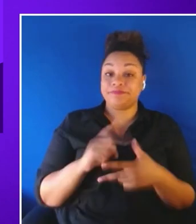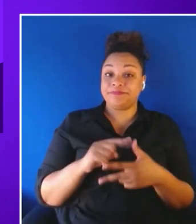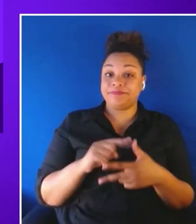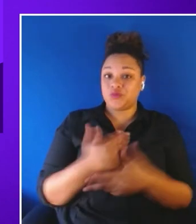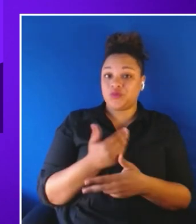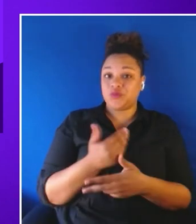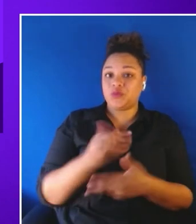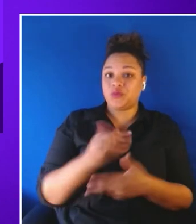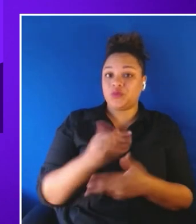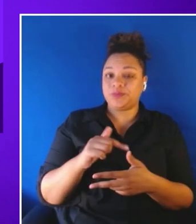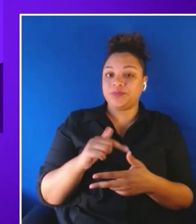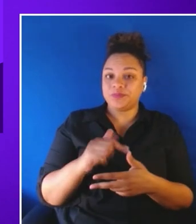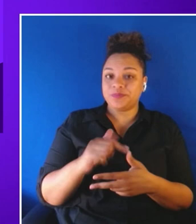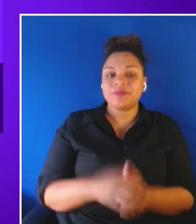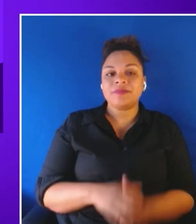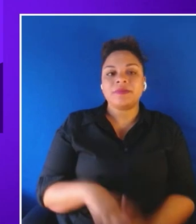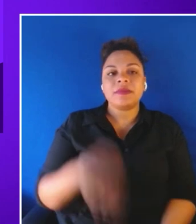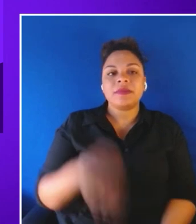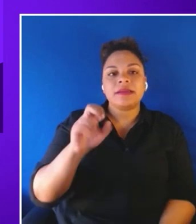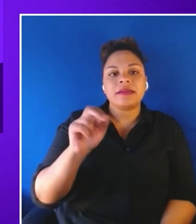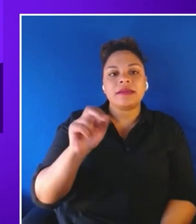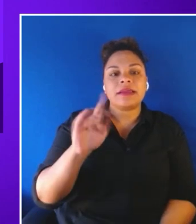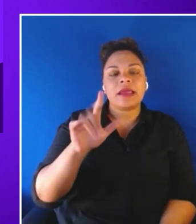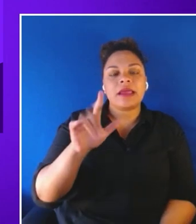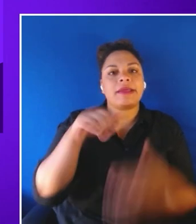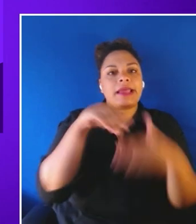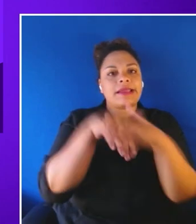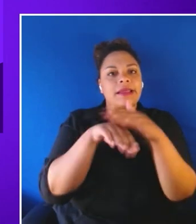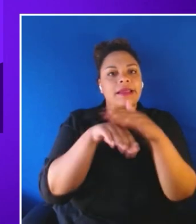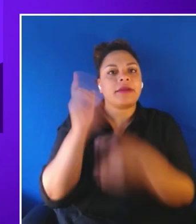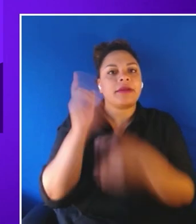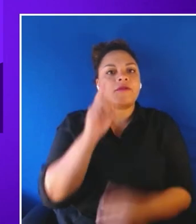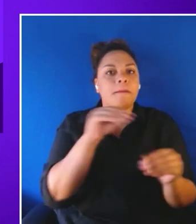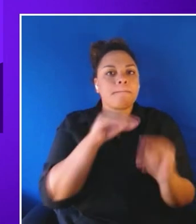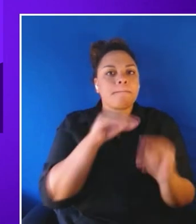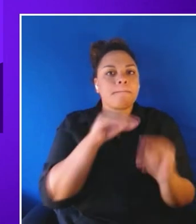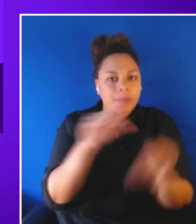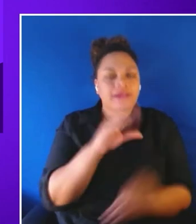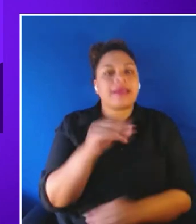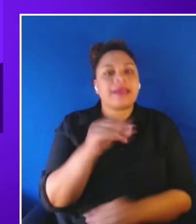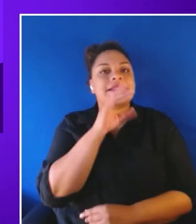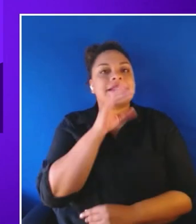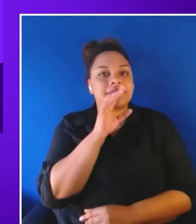enable accessibility for mobility and speech impairment. So in this as part of the process